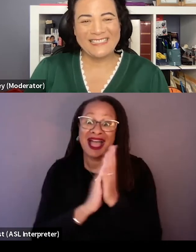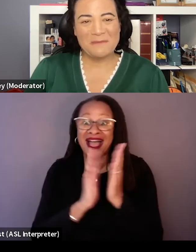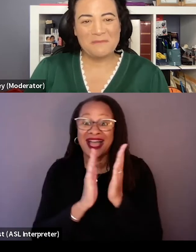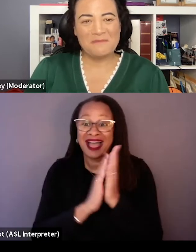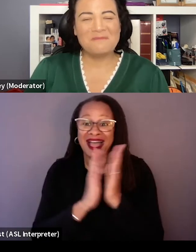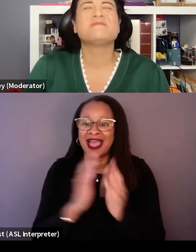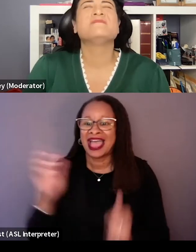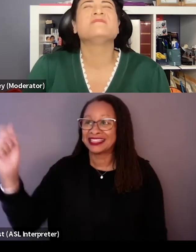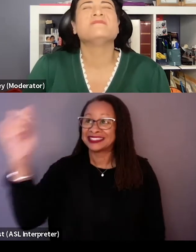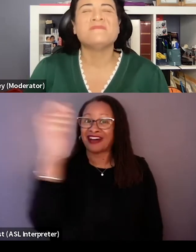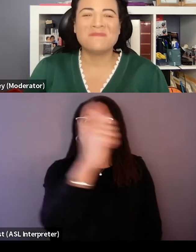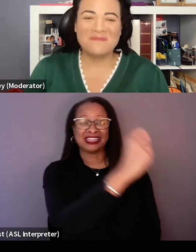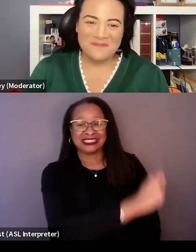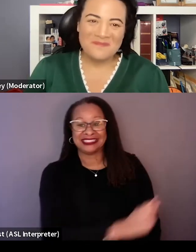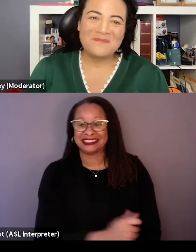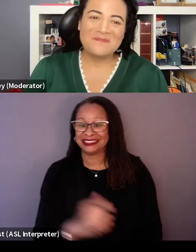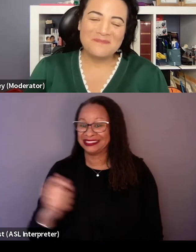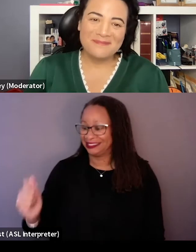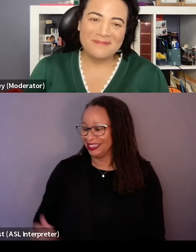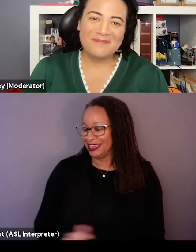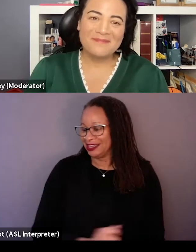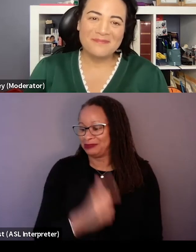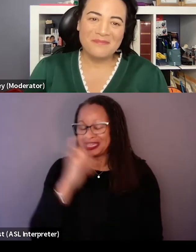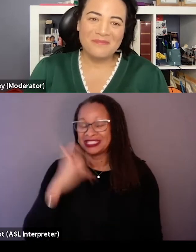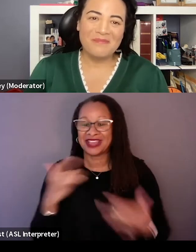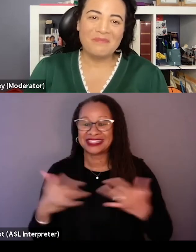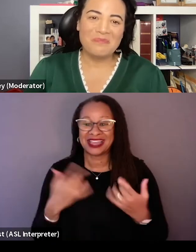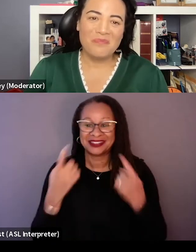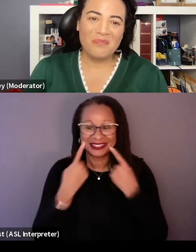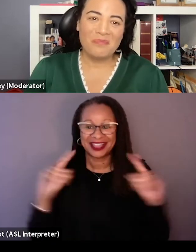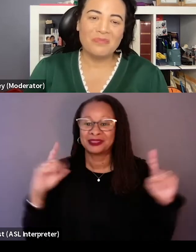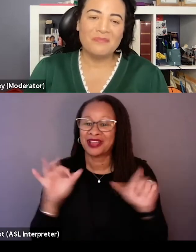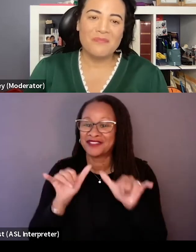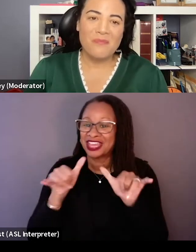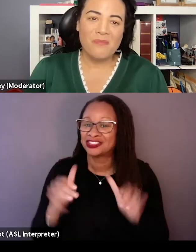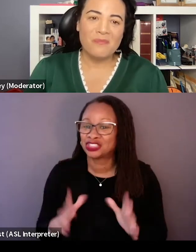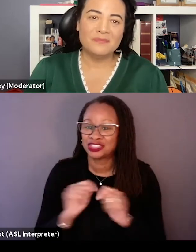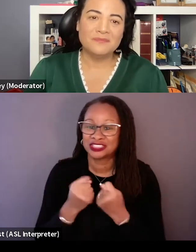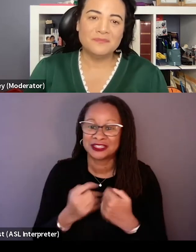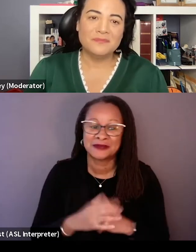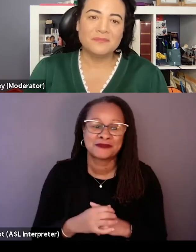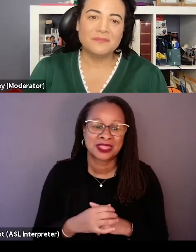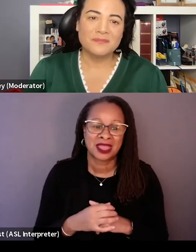which is towards the end of the film. They were just so excited about like the accomplishments of the rover that it was just like I was tearing up.